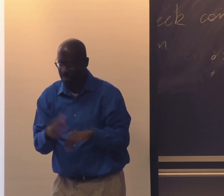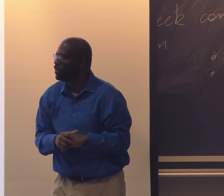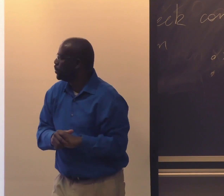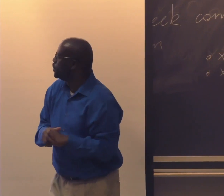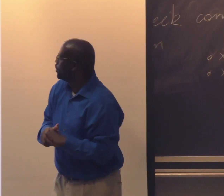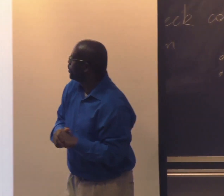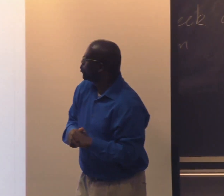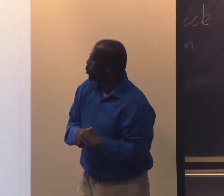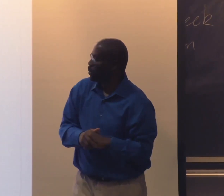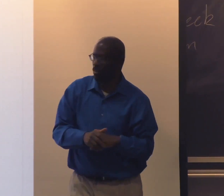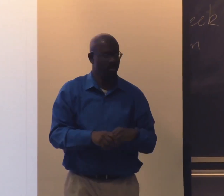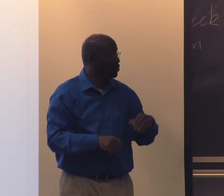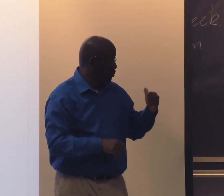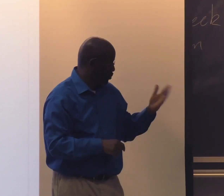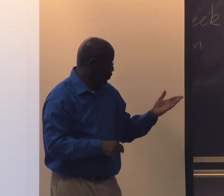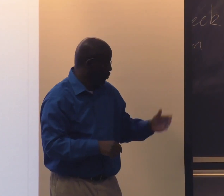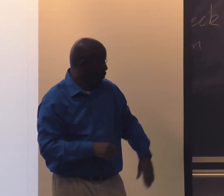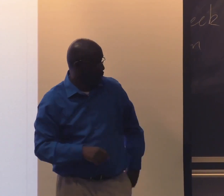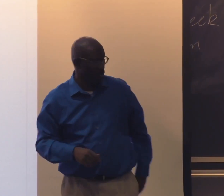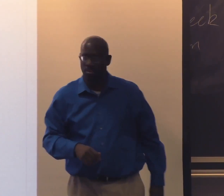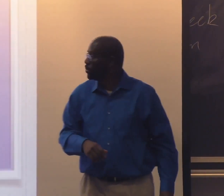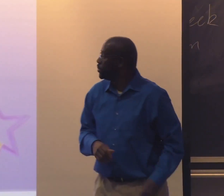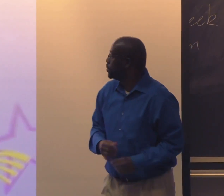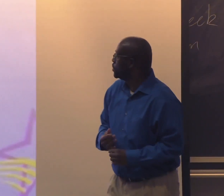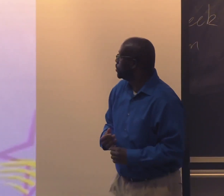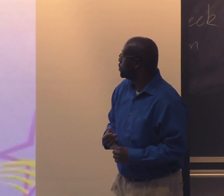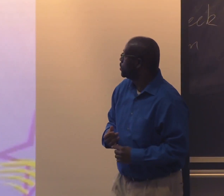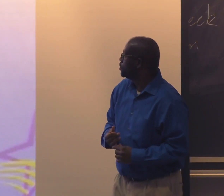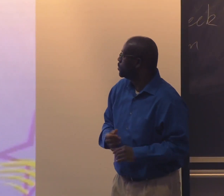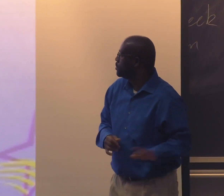And that was a separate school. That was the segregated school as well.